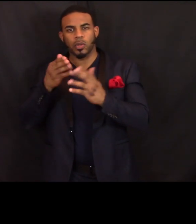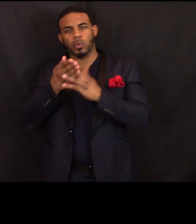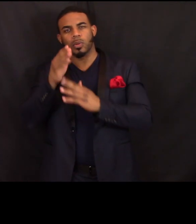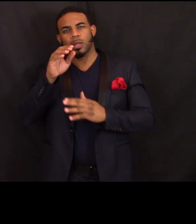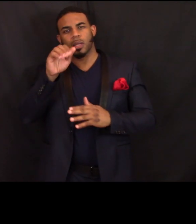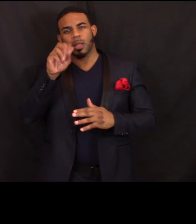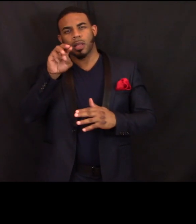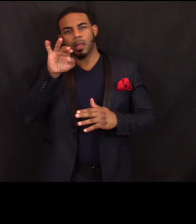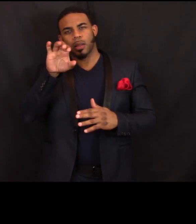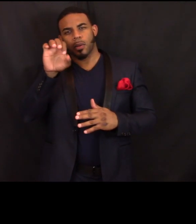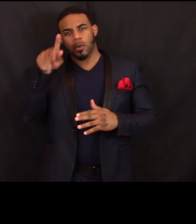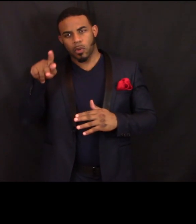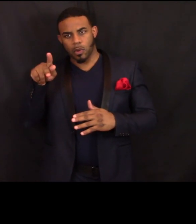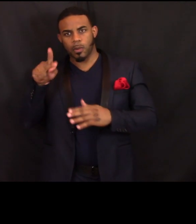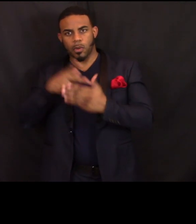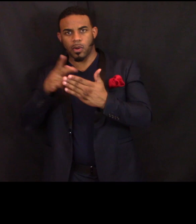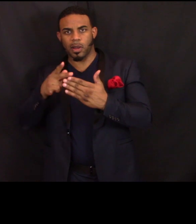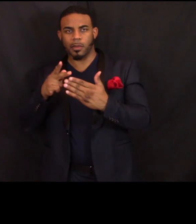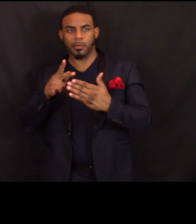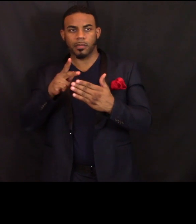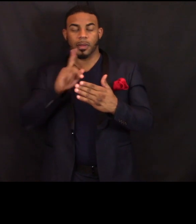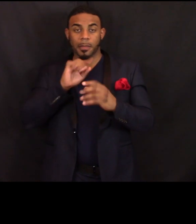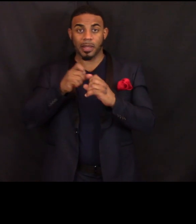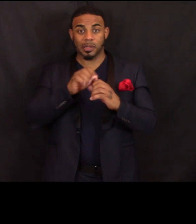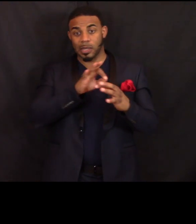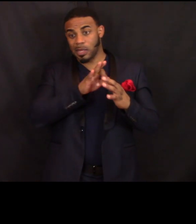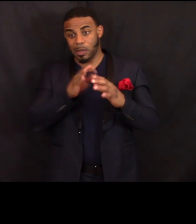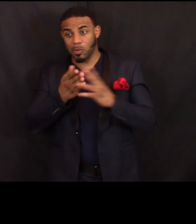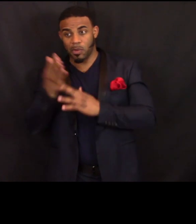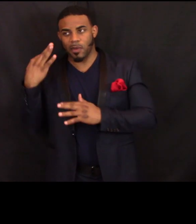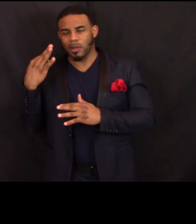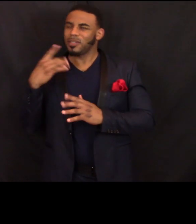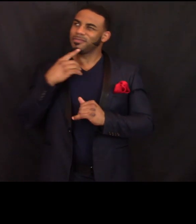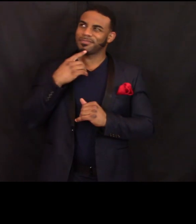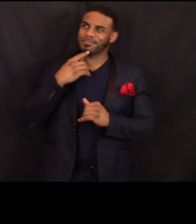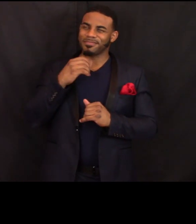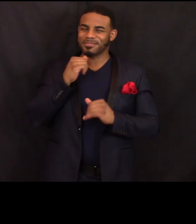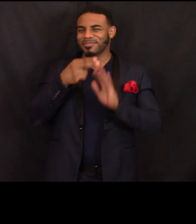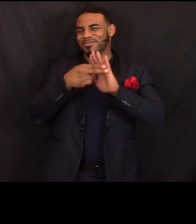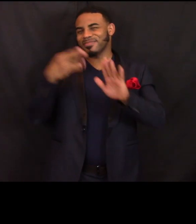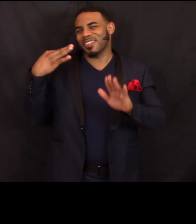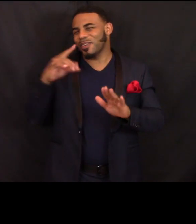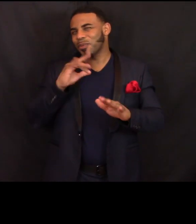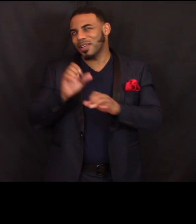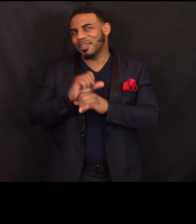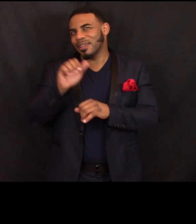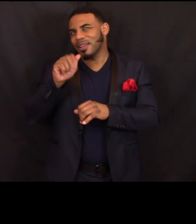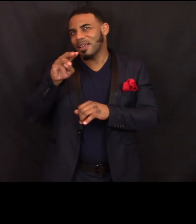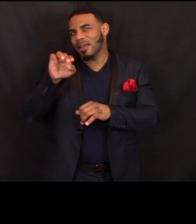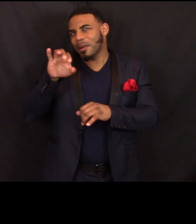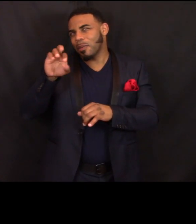as an AmeriCorps volunteer. Well, it's not really a volunteer. It’s an AmeriCorps Service member.